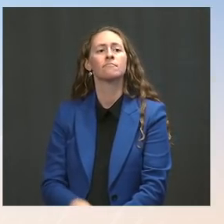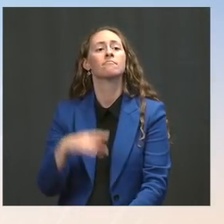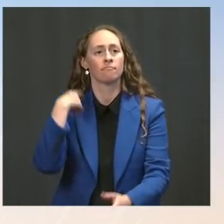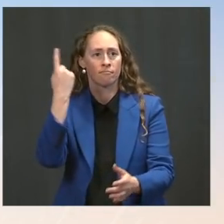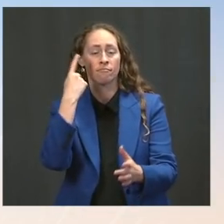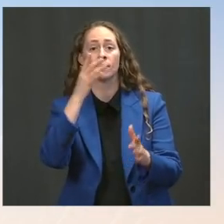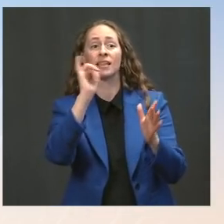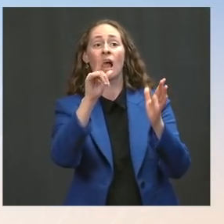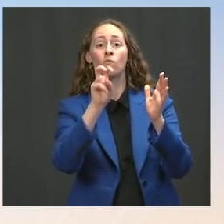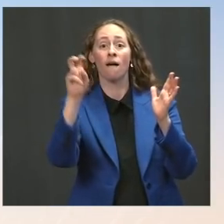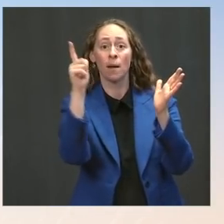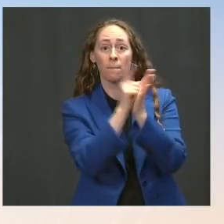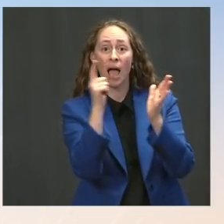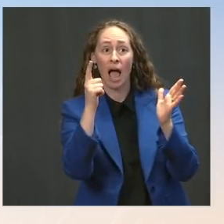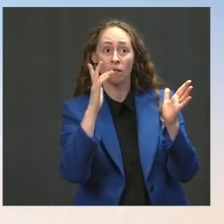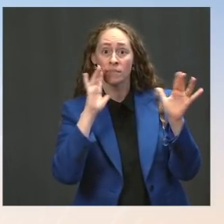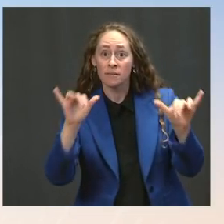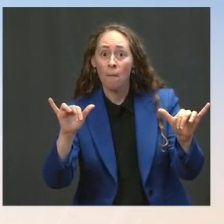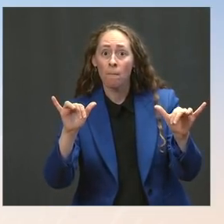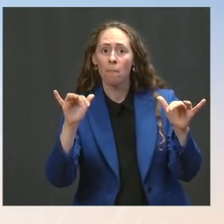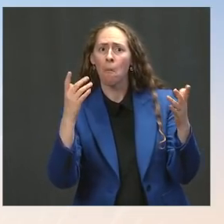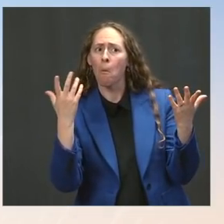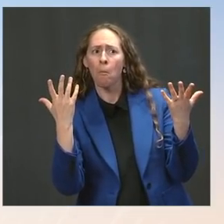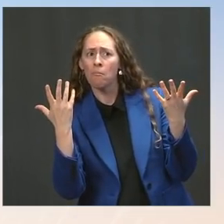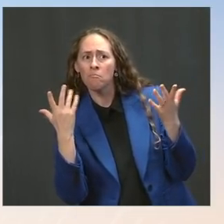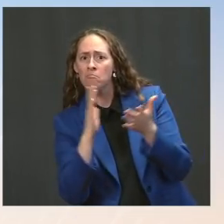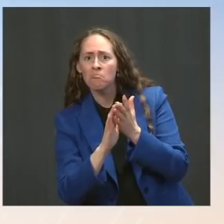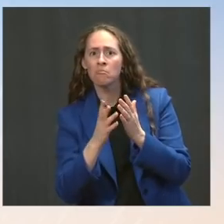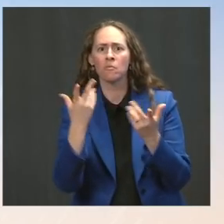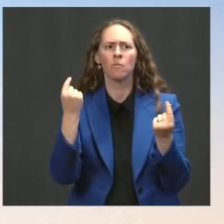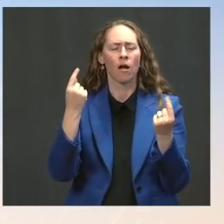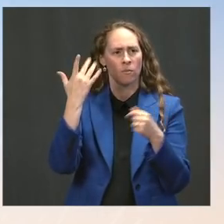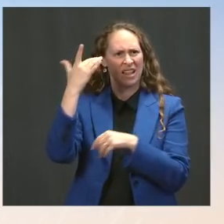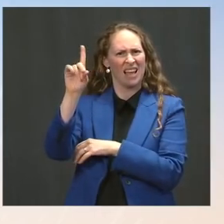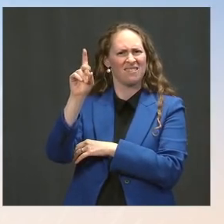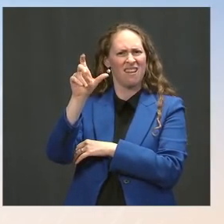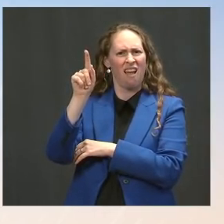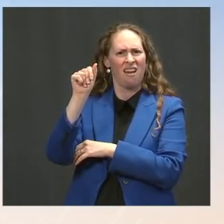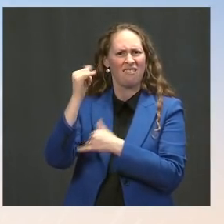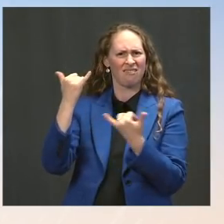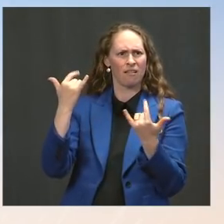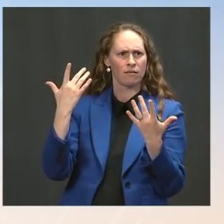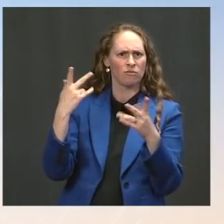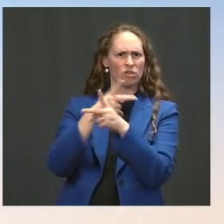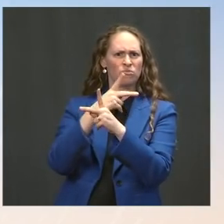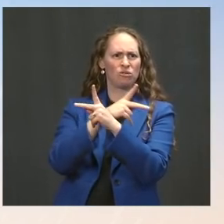that is leading the United States to keep those in place for now, does that suggest that Title 42,